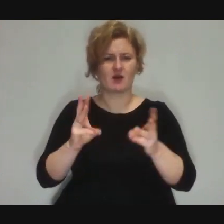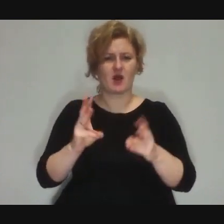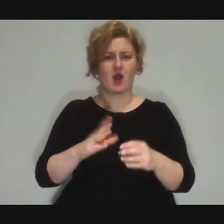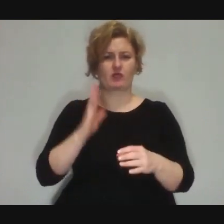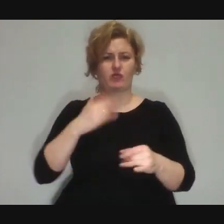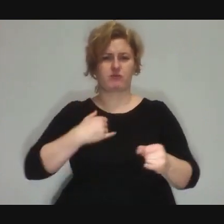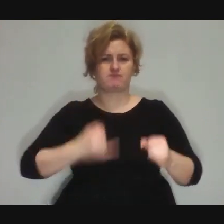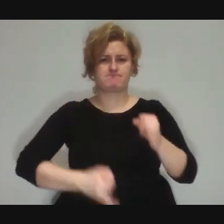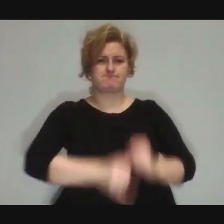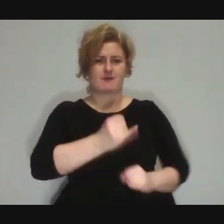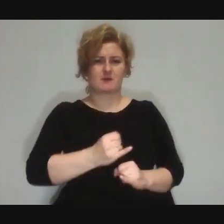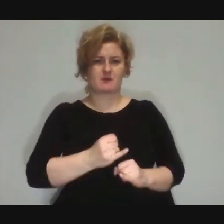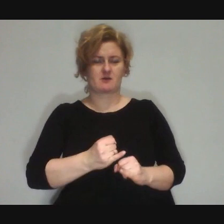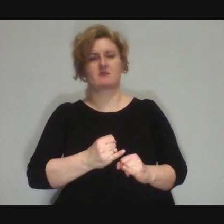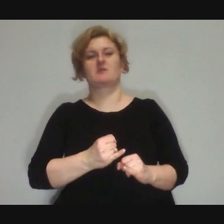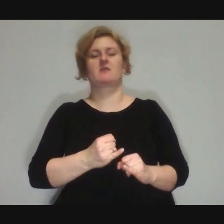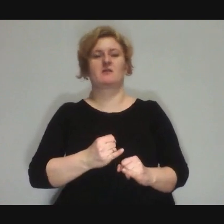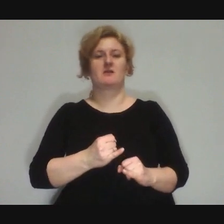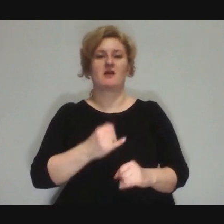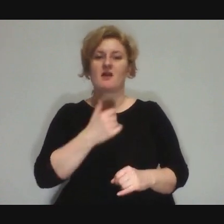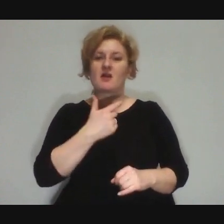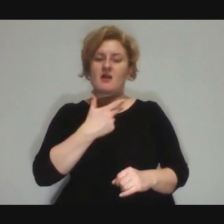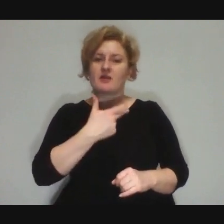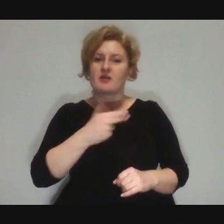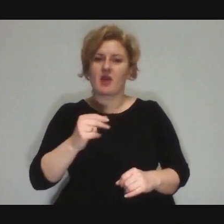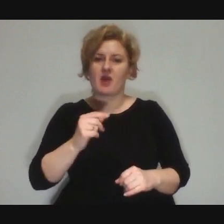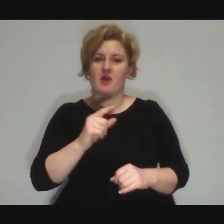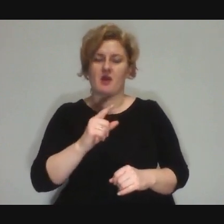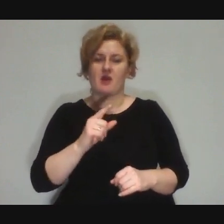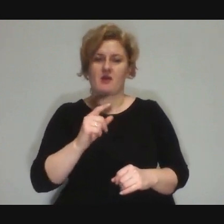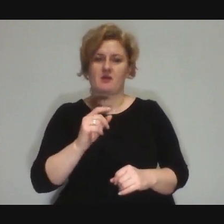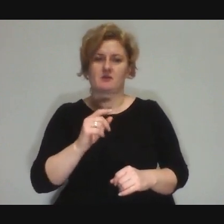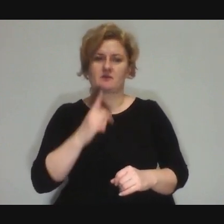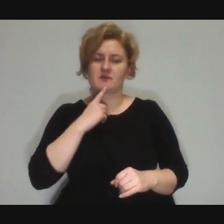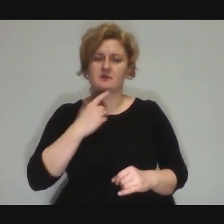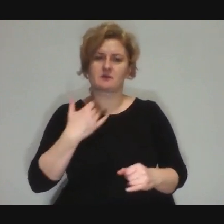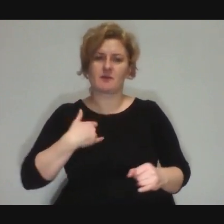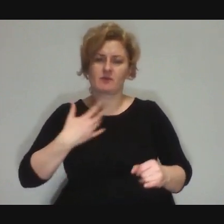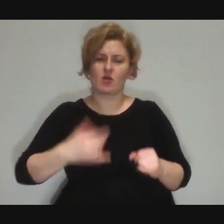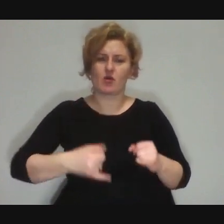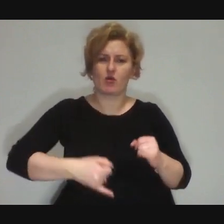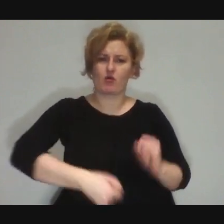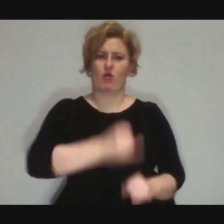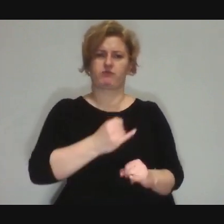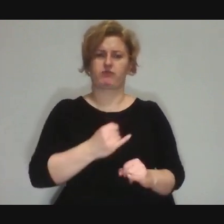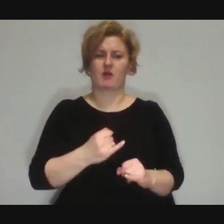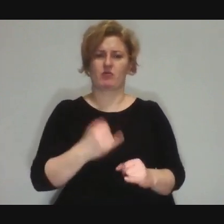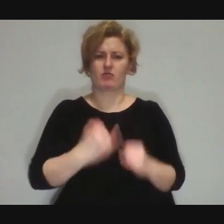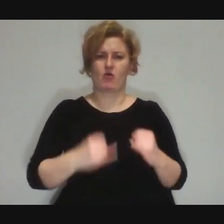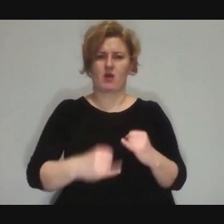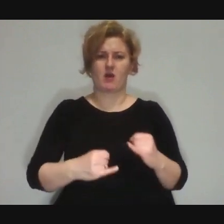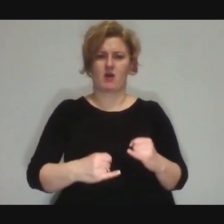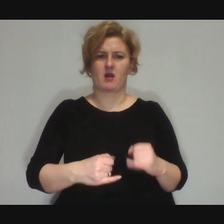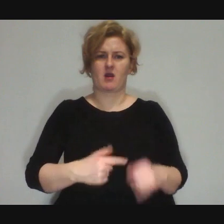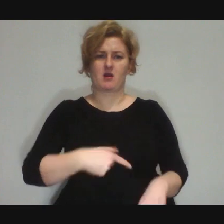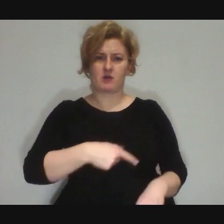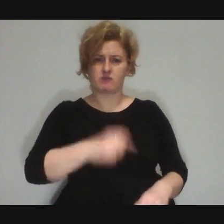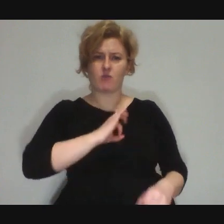but not accidentally, just because, for example, "that's my ball" and you took it,